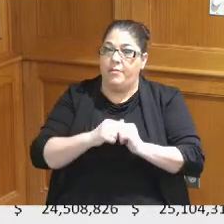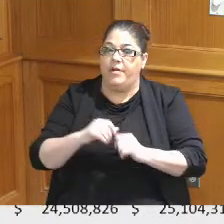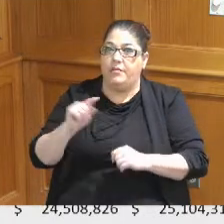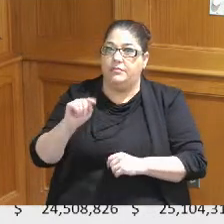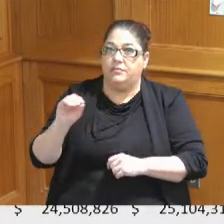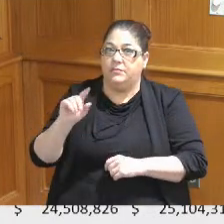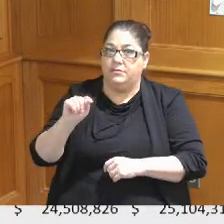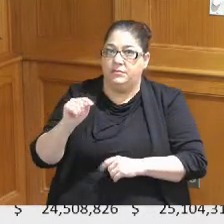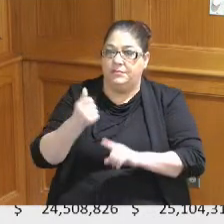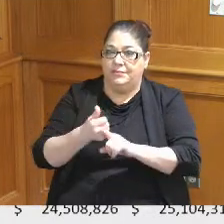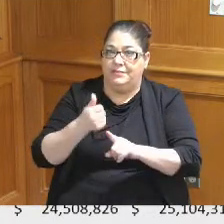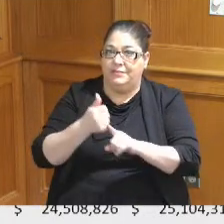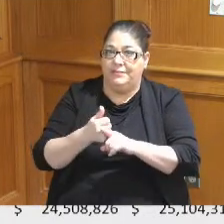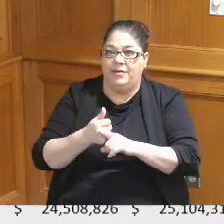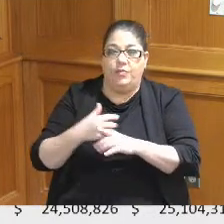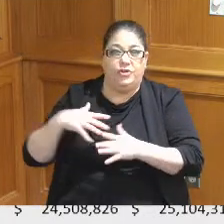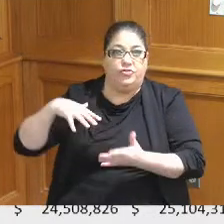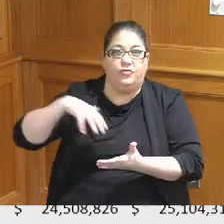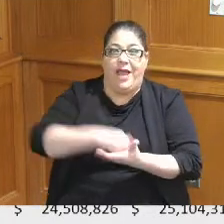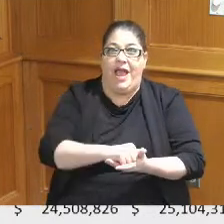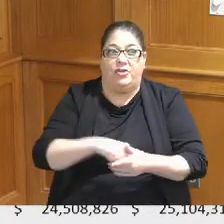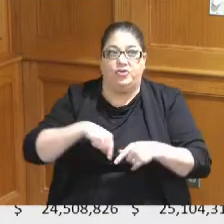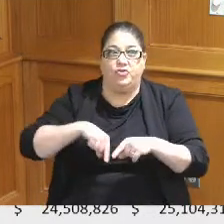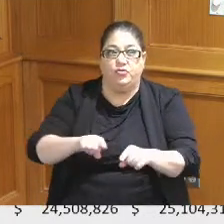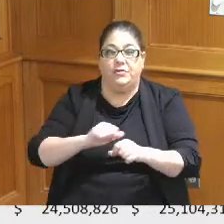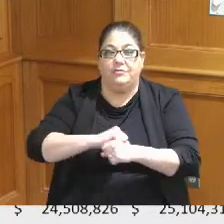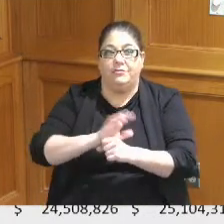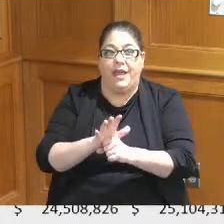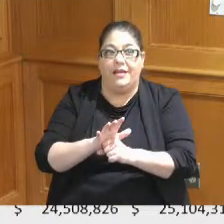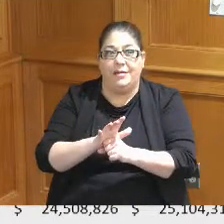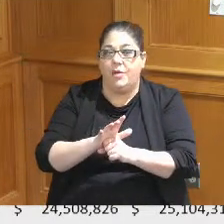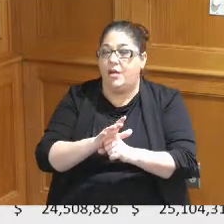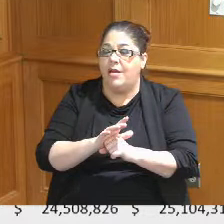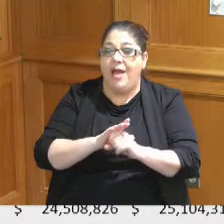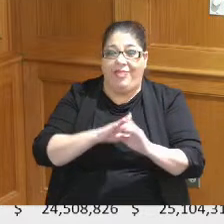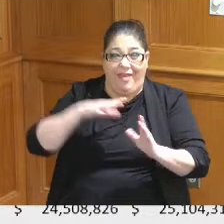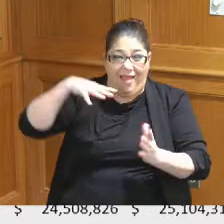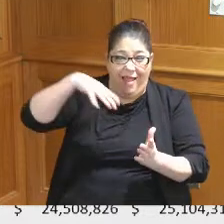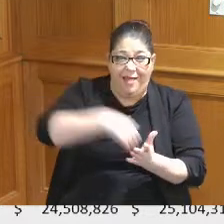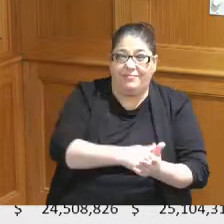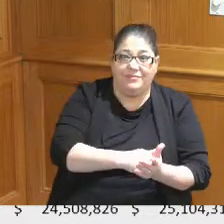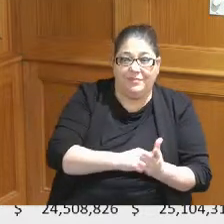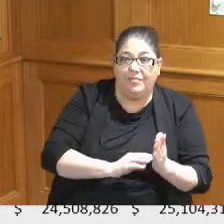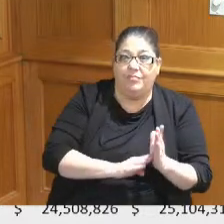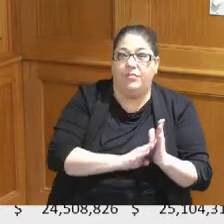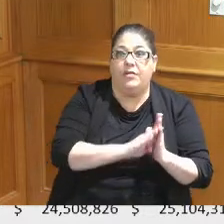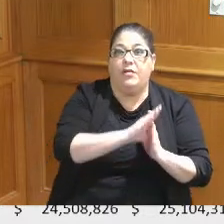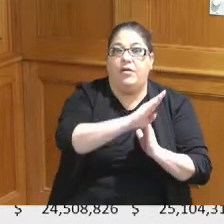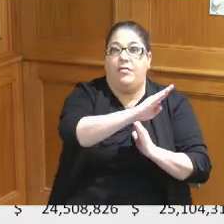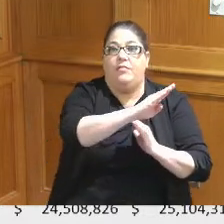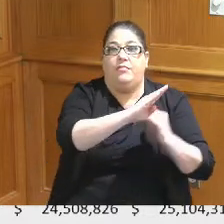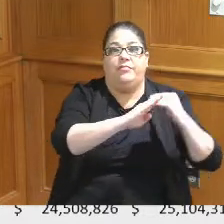tax which crashed during the pandemic we are back in occupancy tax generation at this point